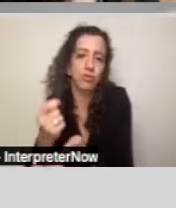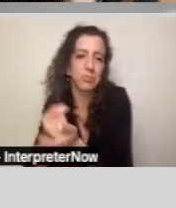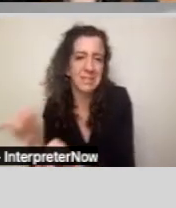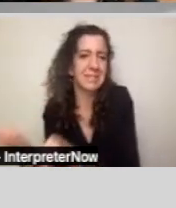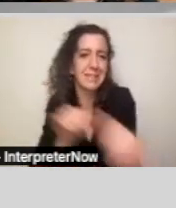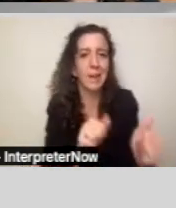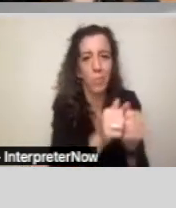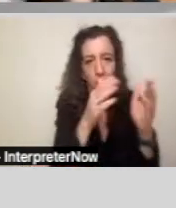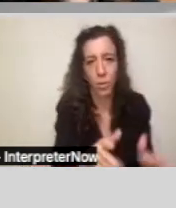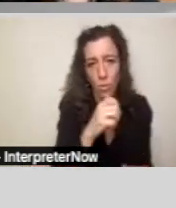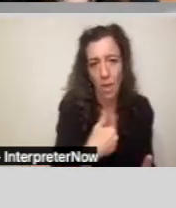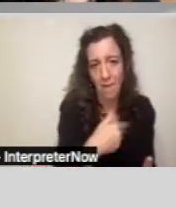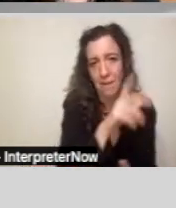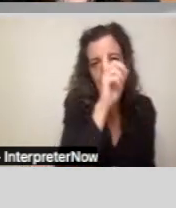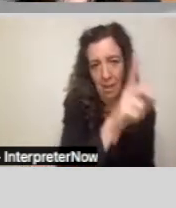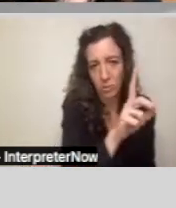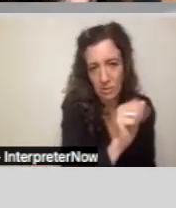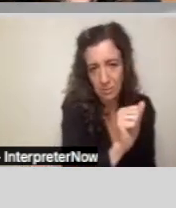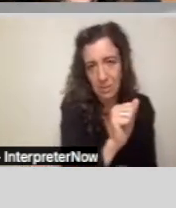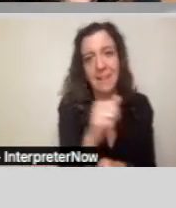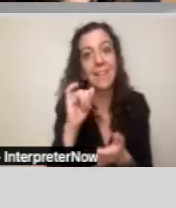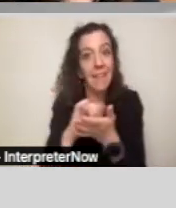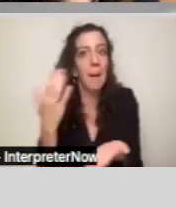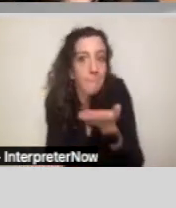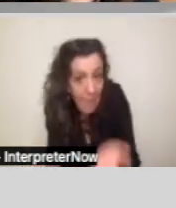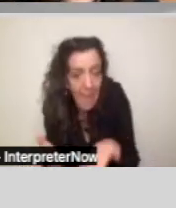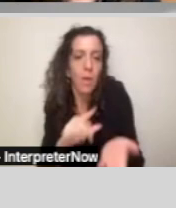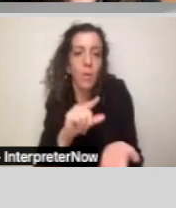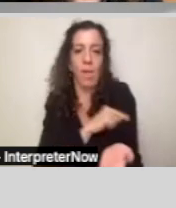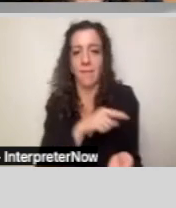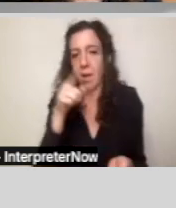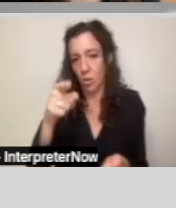disabilities. So that's what may qualify you under that fifth category.